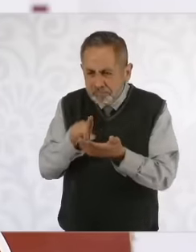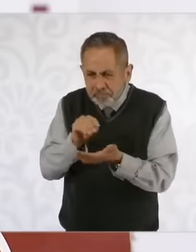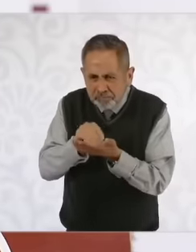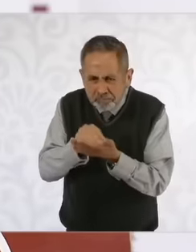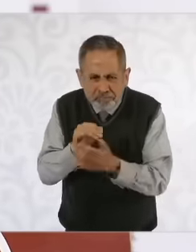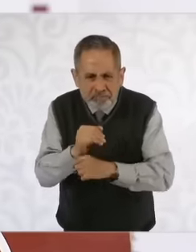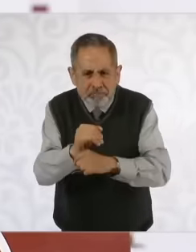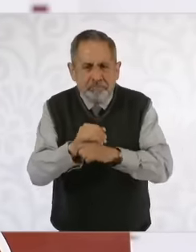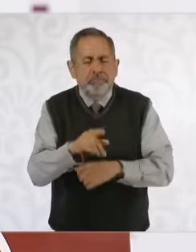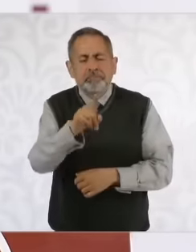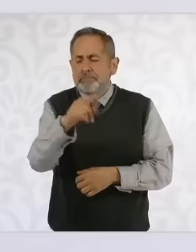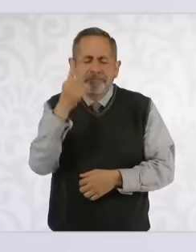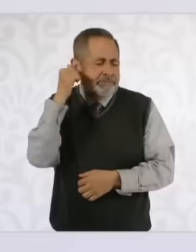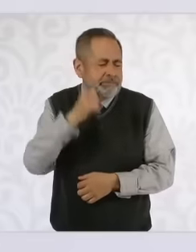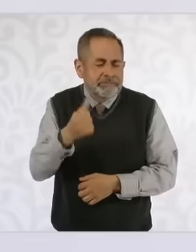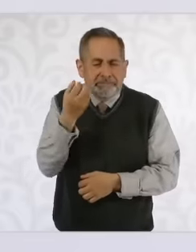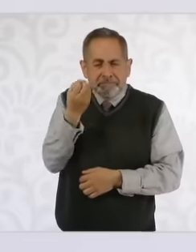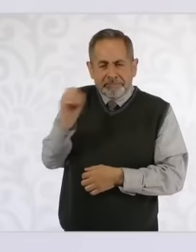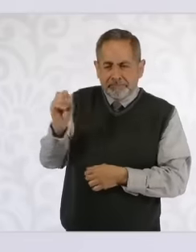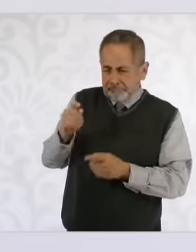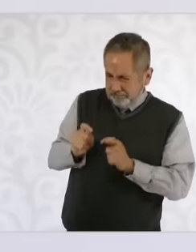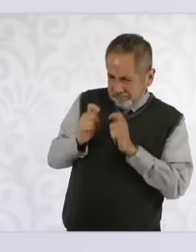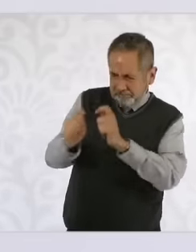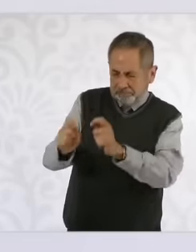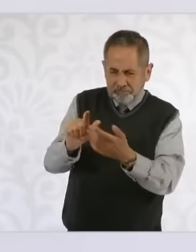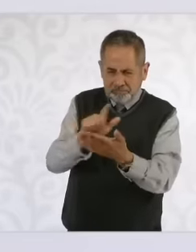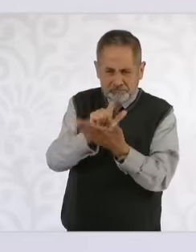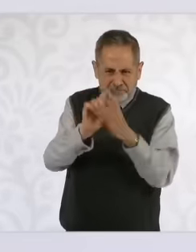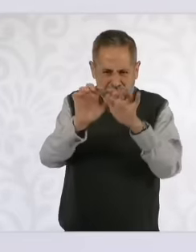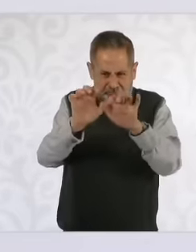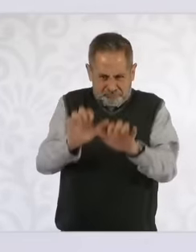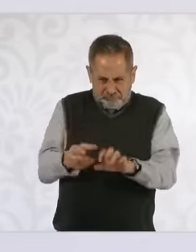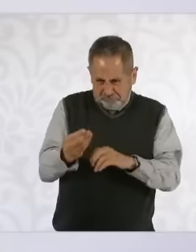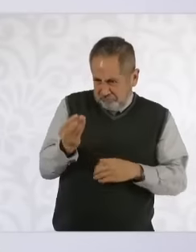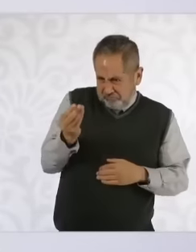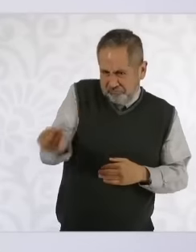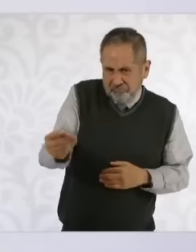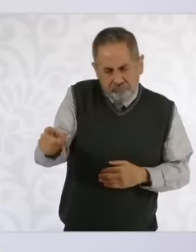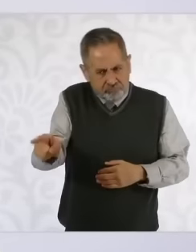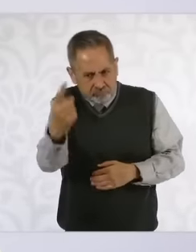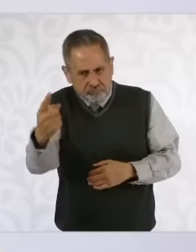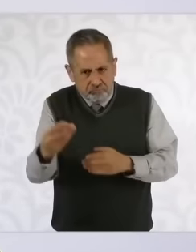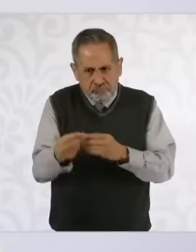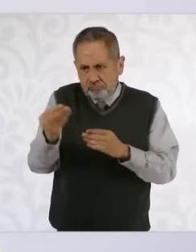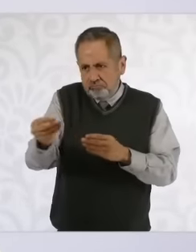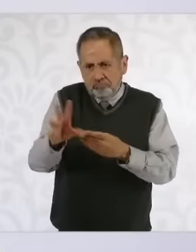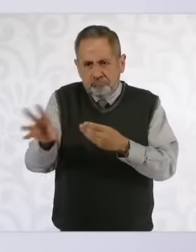The orders that are given to military personnel and are given in writing have an annex that establishes